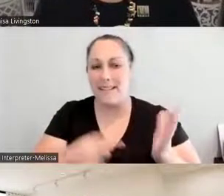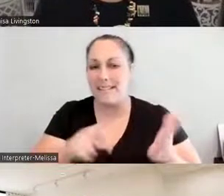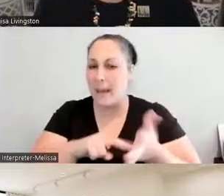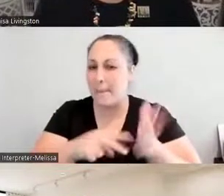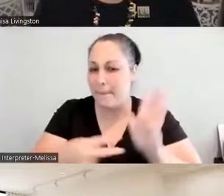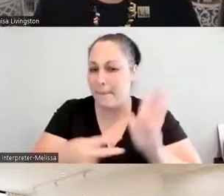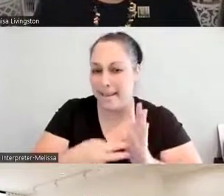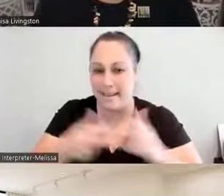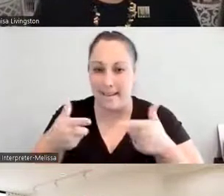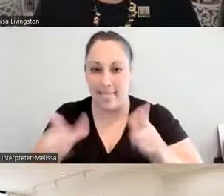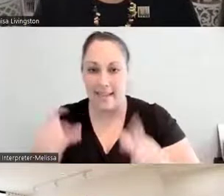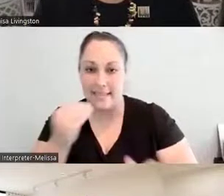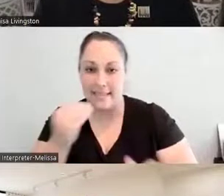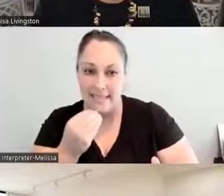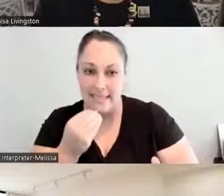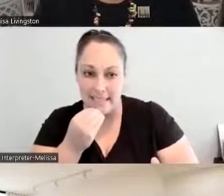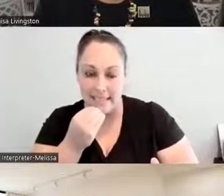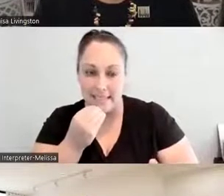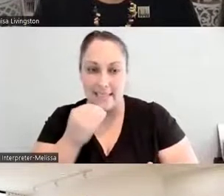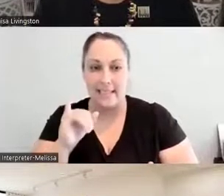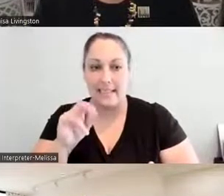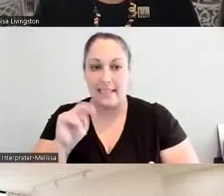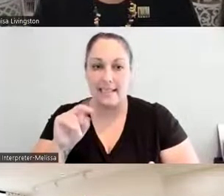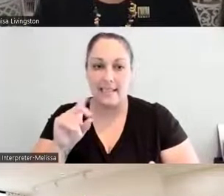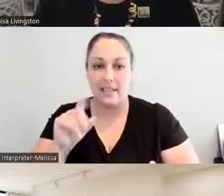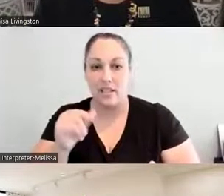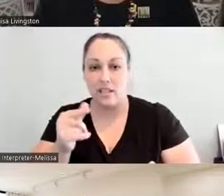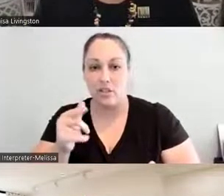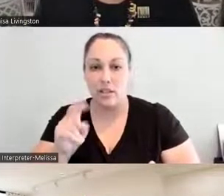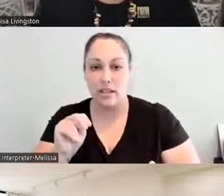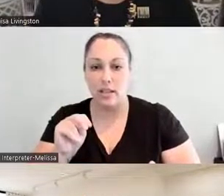"Grandmother's Food is Medicine, Amásání bich'iyá azee'até," this